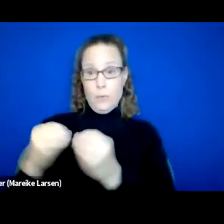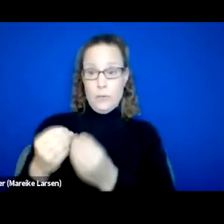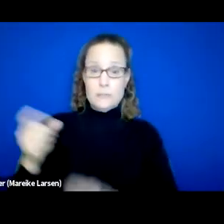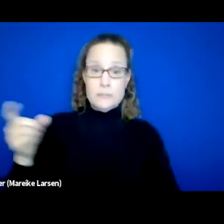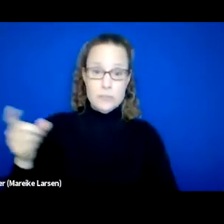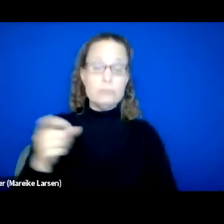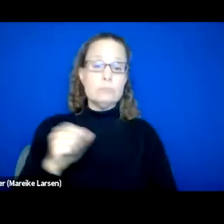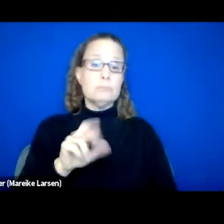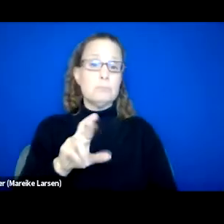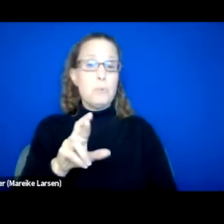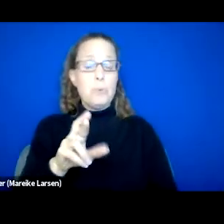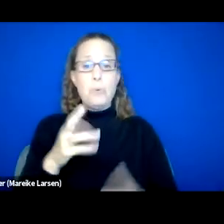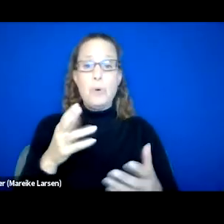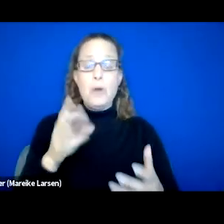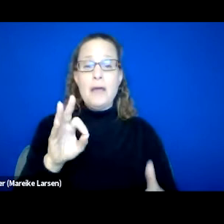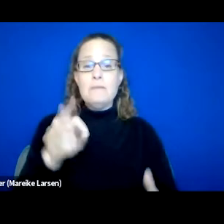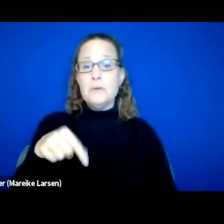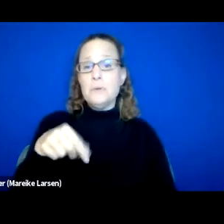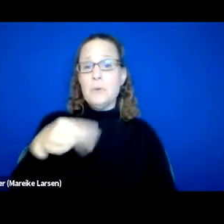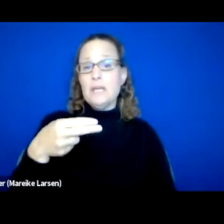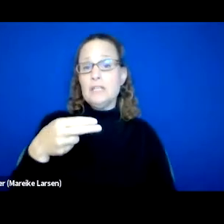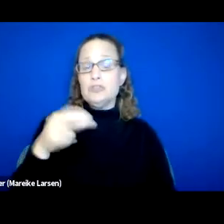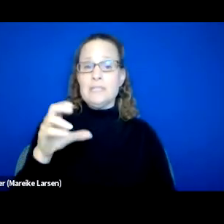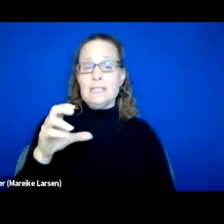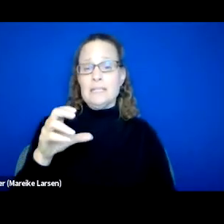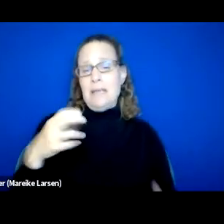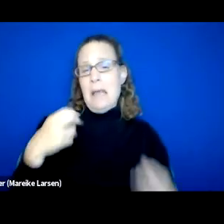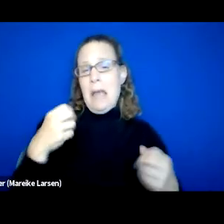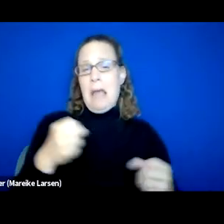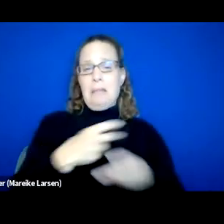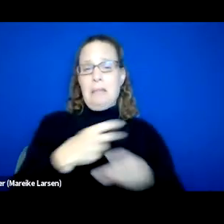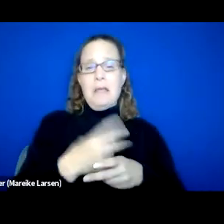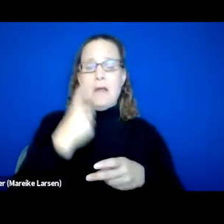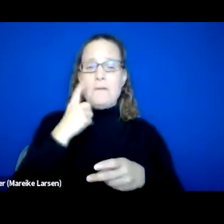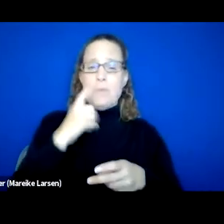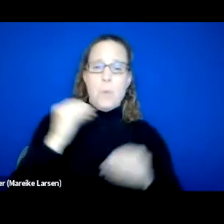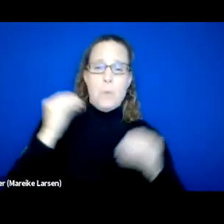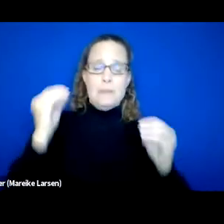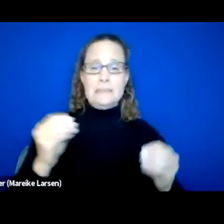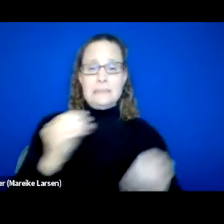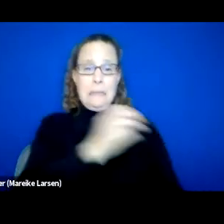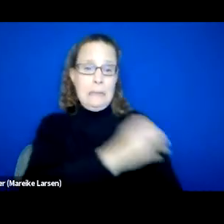or an FQHC healthcare for homeless clinic, you know, can we look at the utilization data